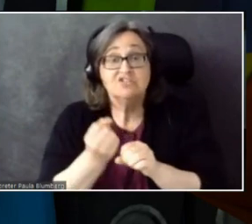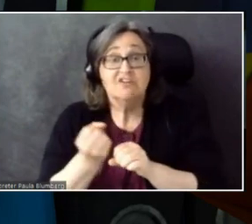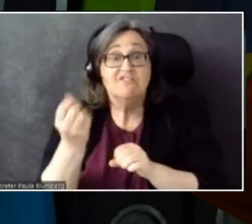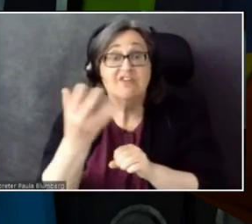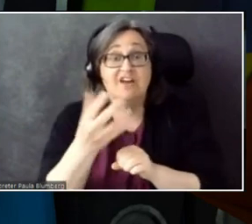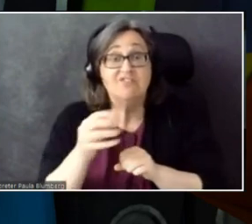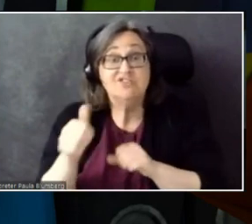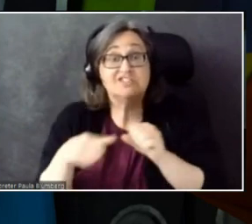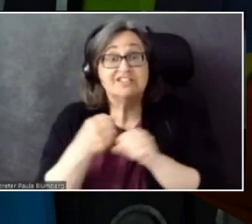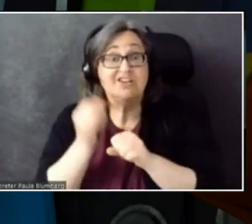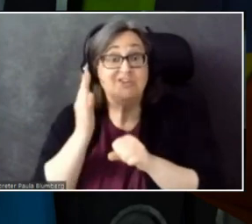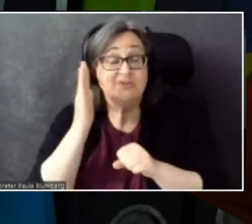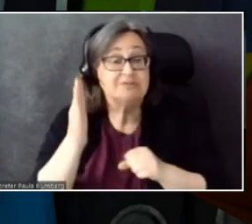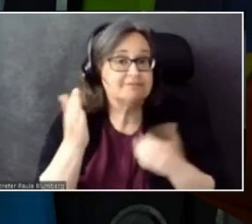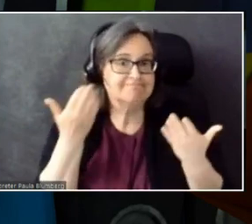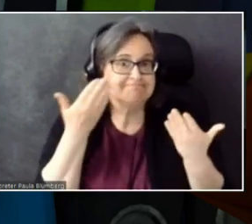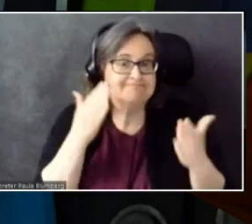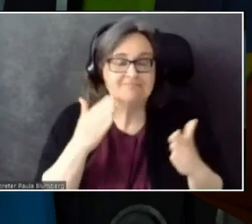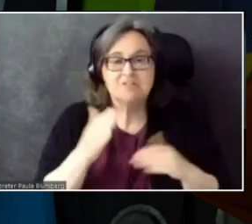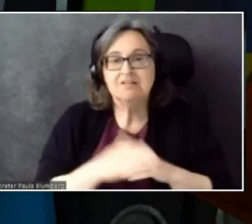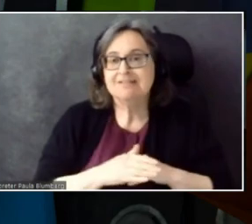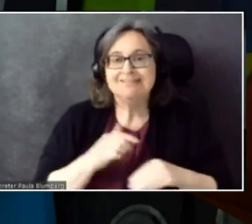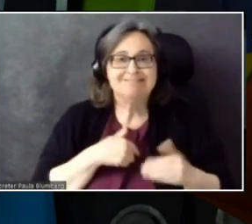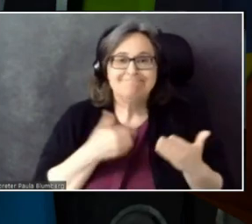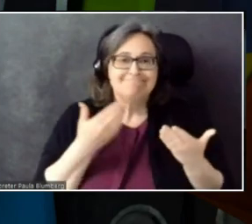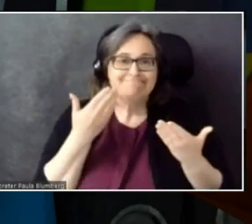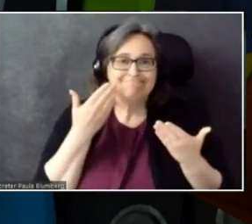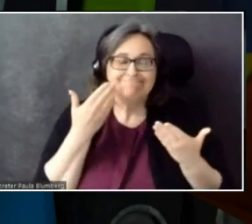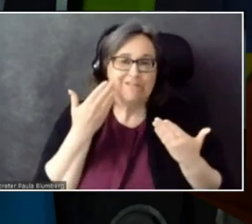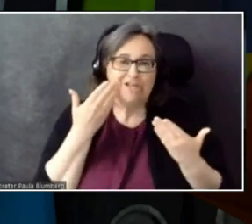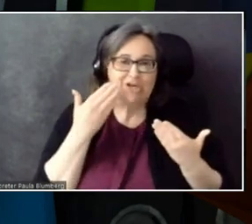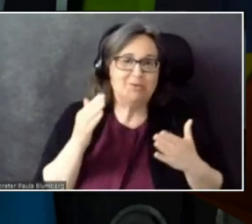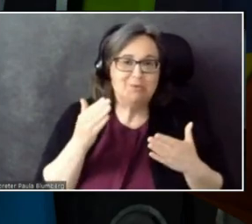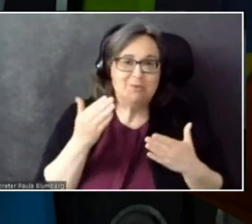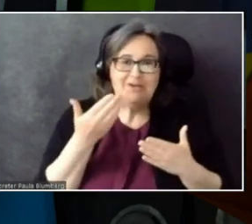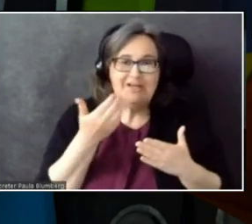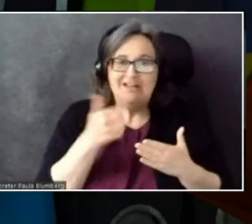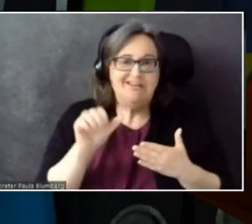We're not privy to any of the Speech SDK Team's plans.